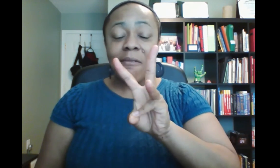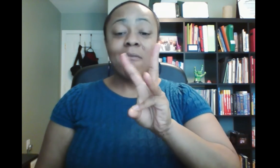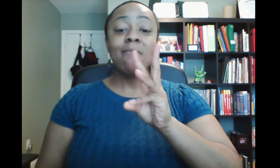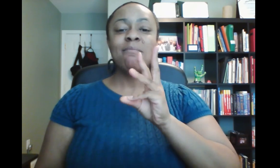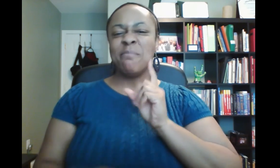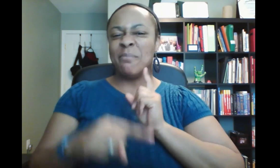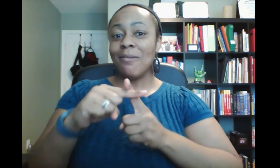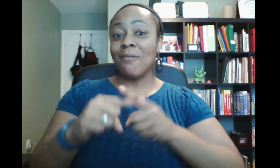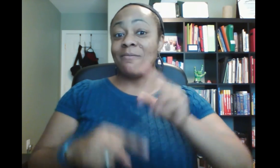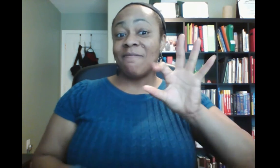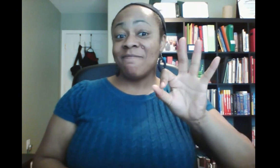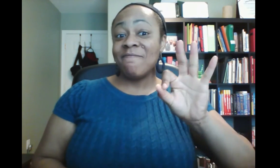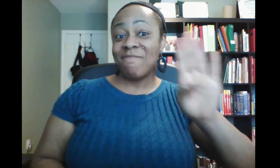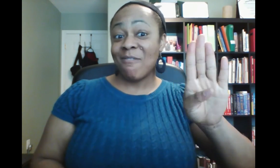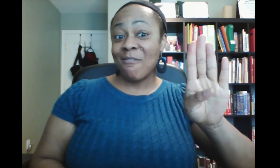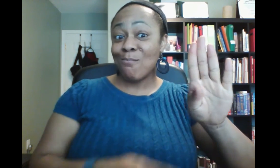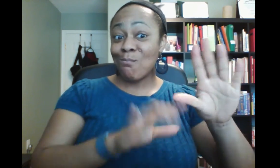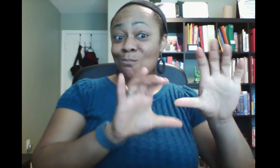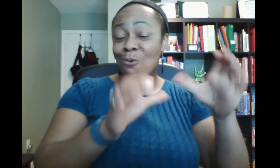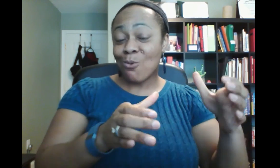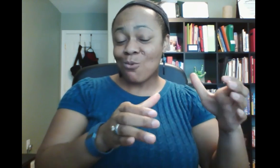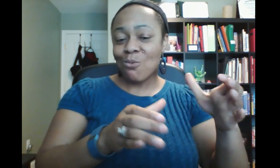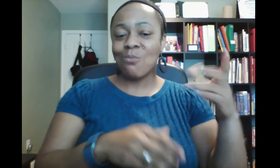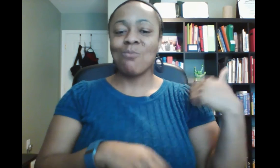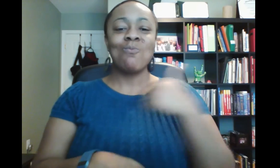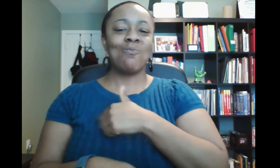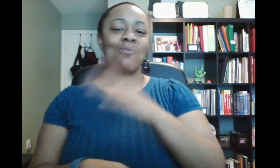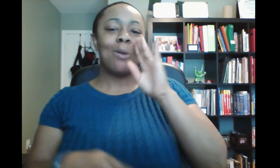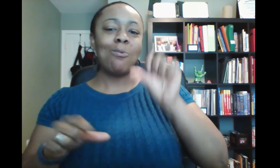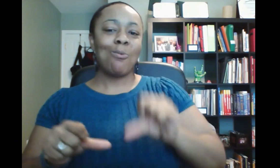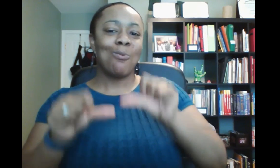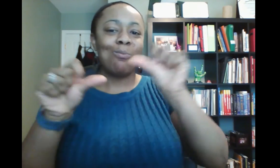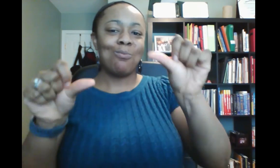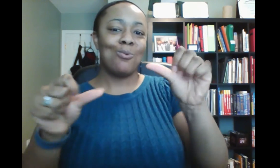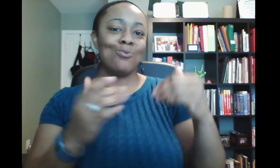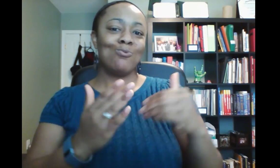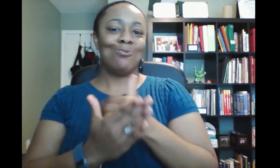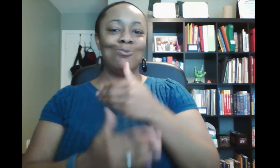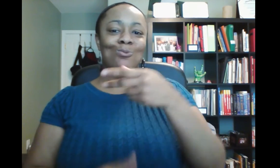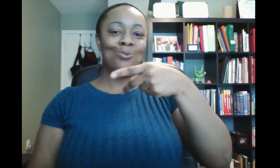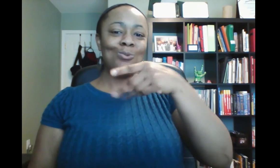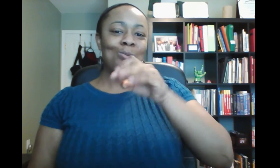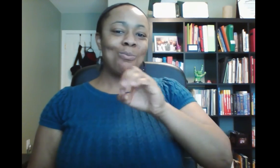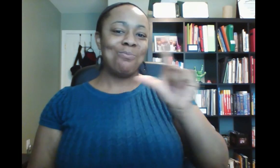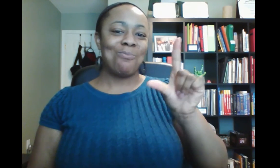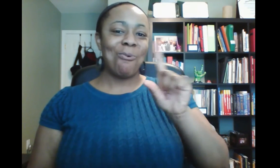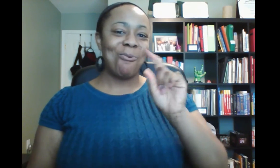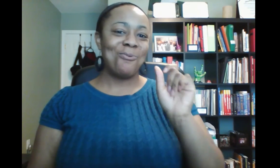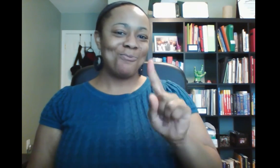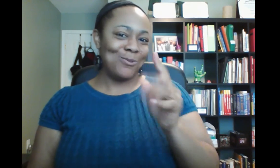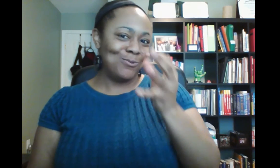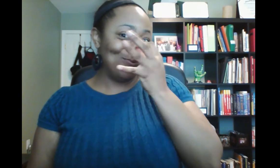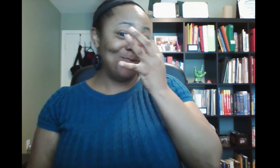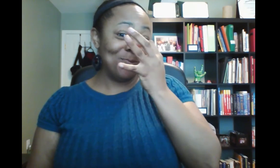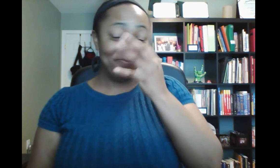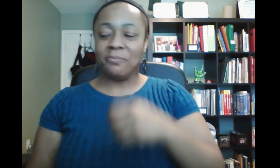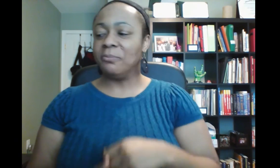and within our Facebook group. Those will be coming soon.